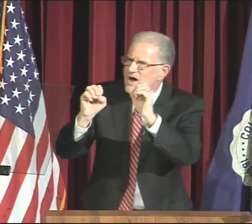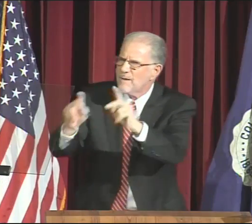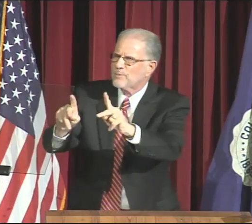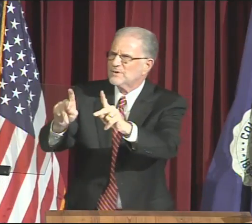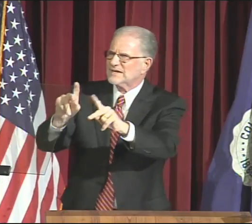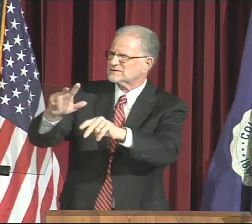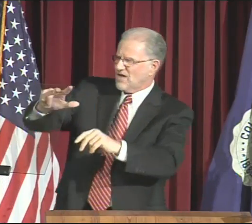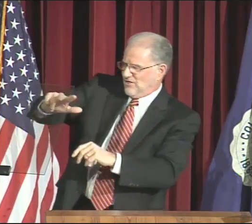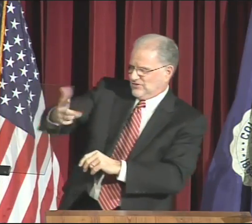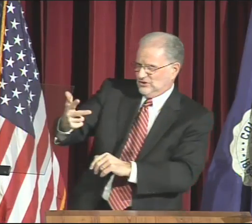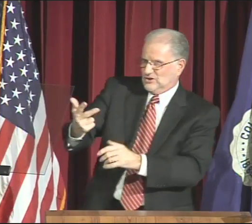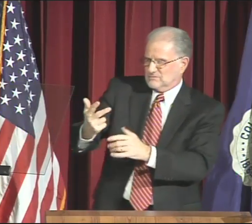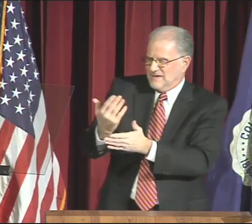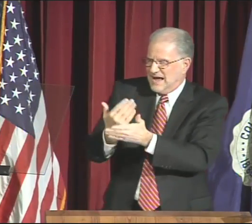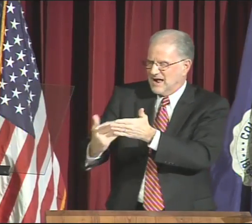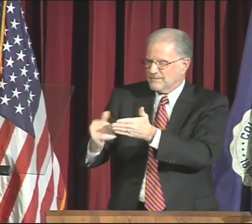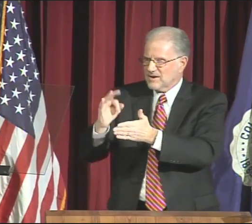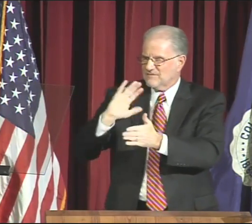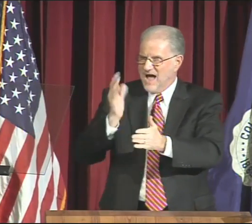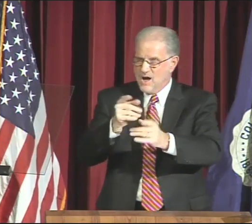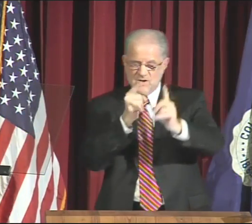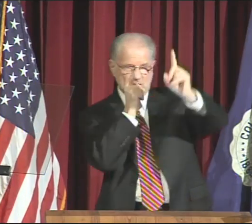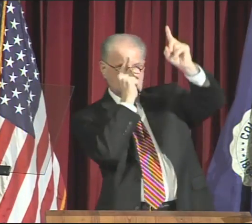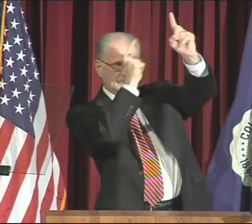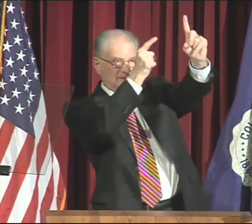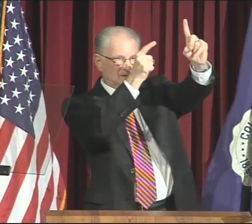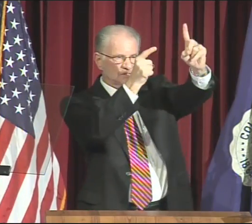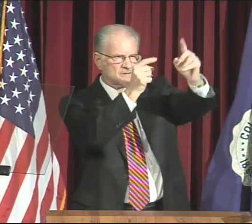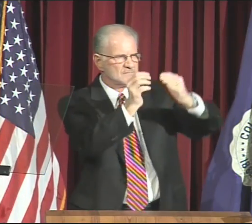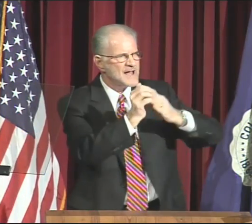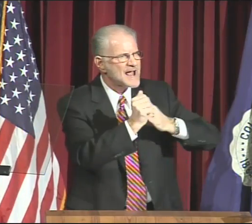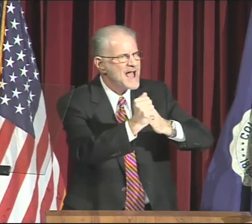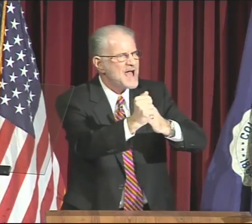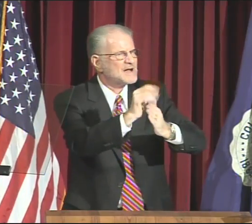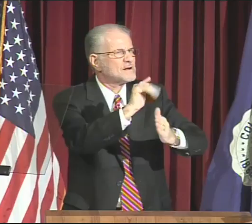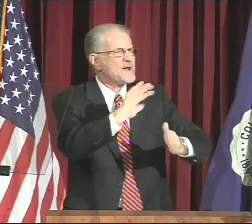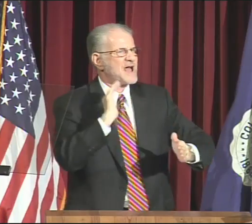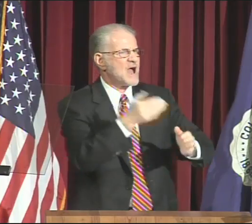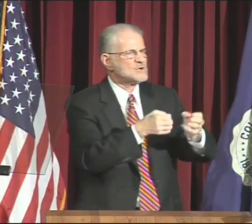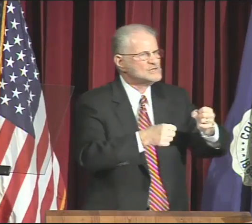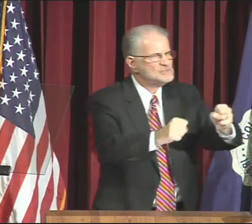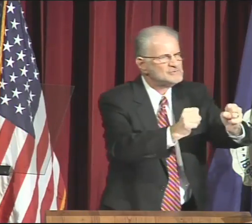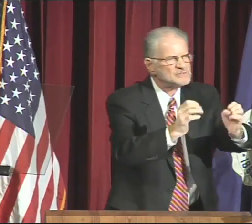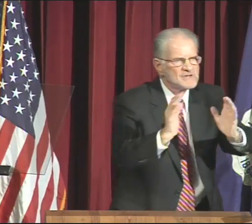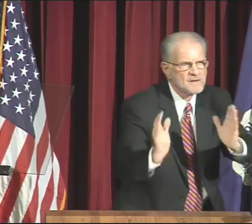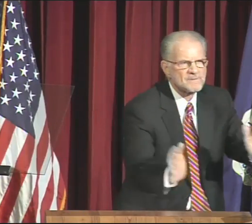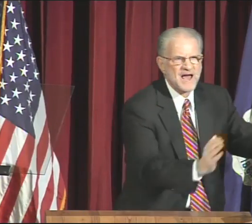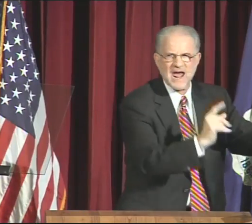Career opportunities, the third element of our mission,